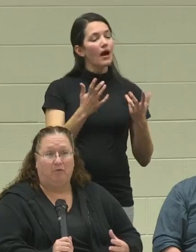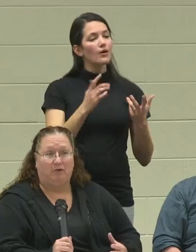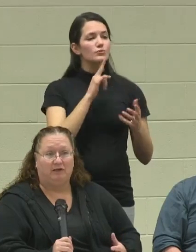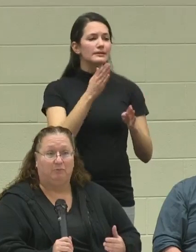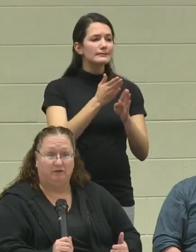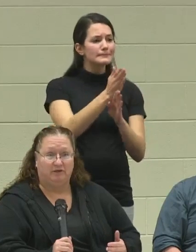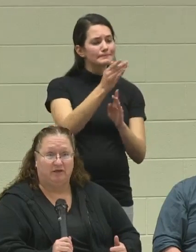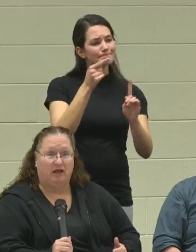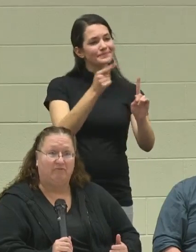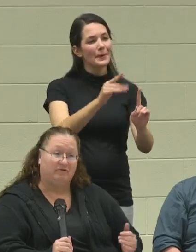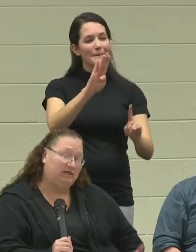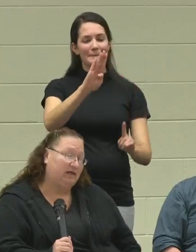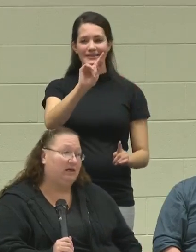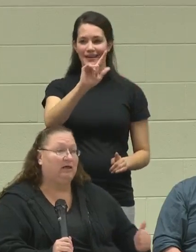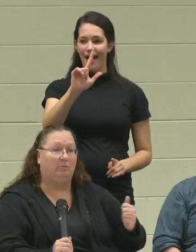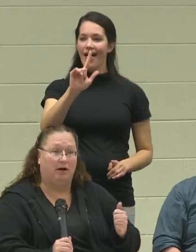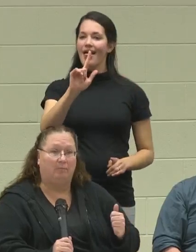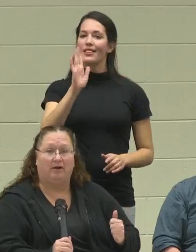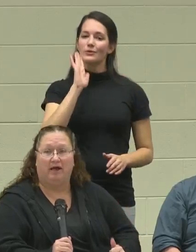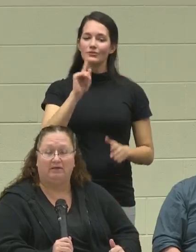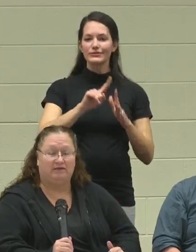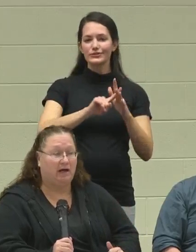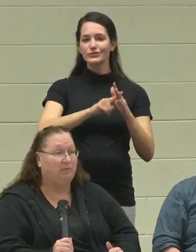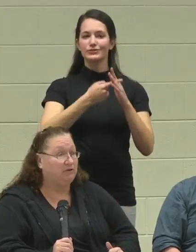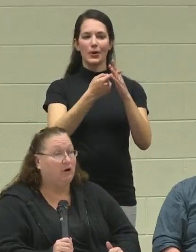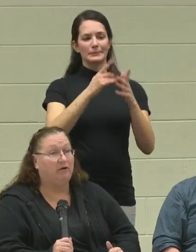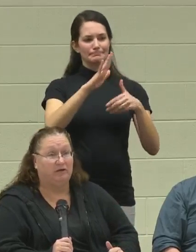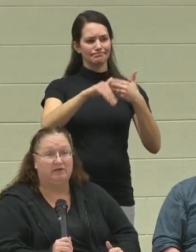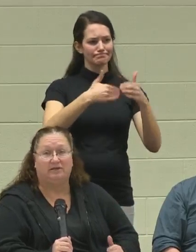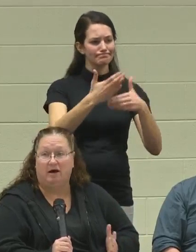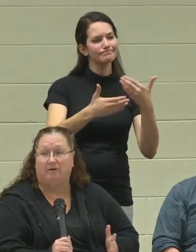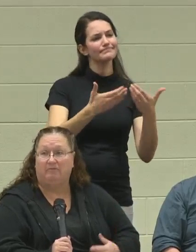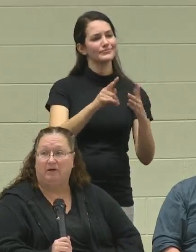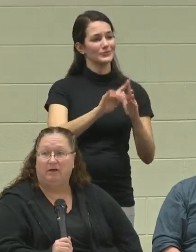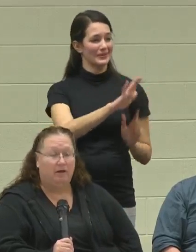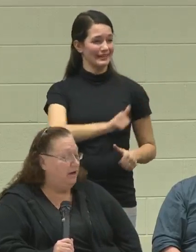was Bridges to Life getting him up on that step and starting his life.